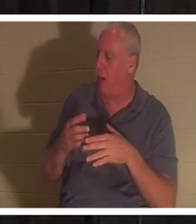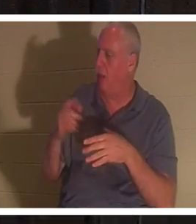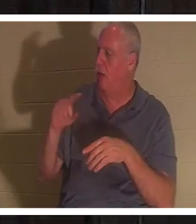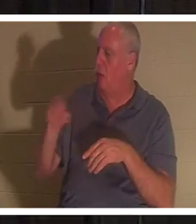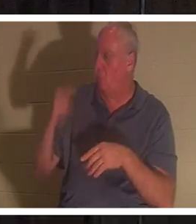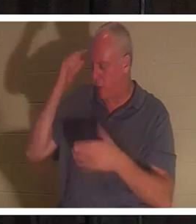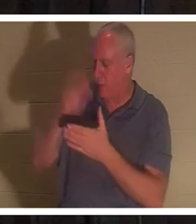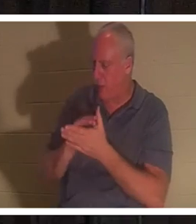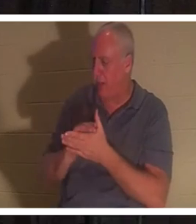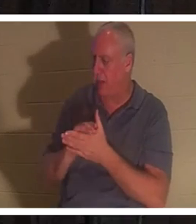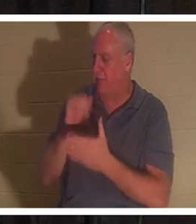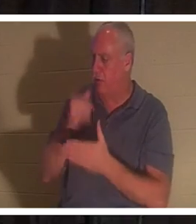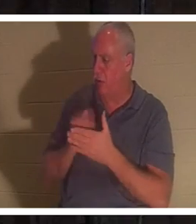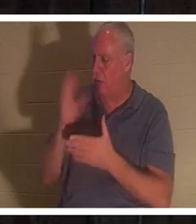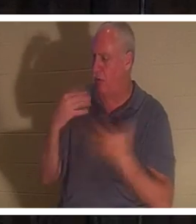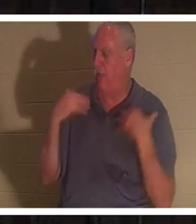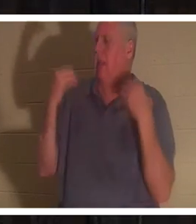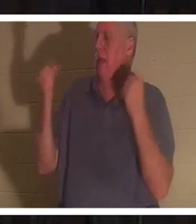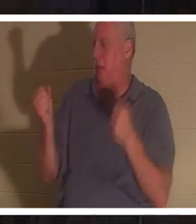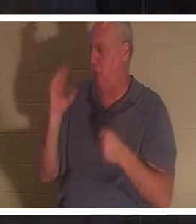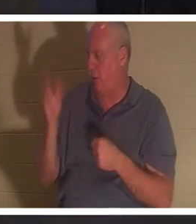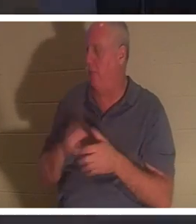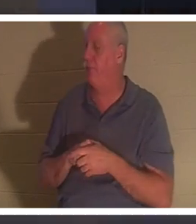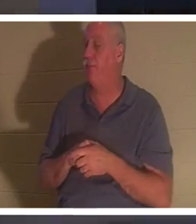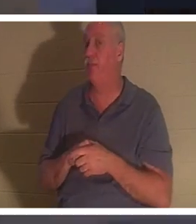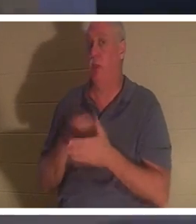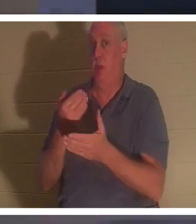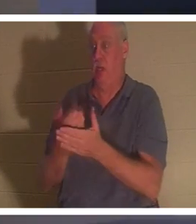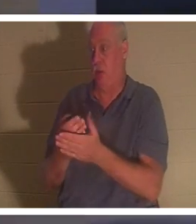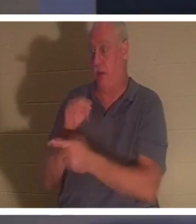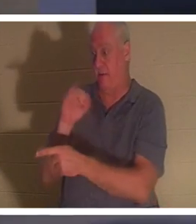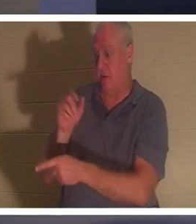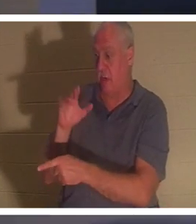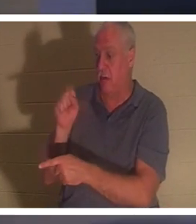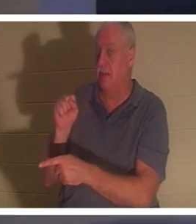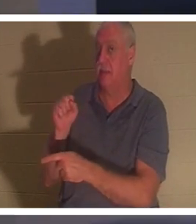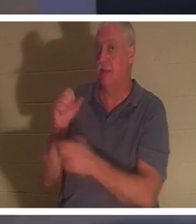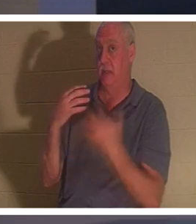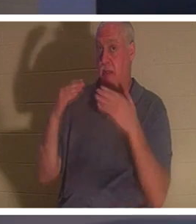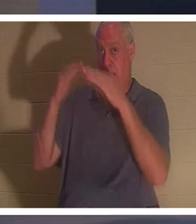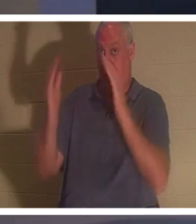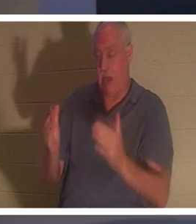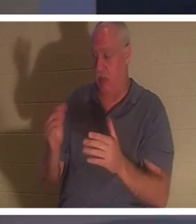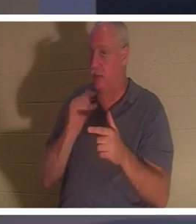healed'. When He arrived at the house of Jairus, He did not let anyone go in with Him except,